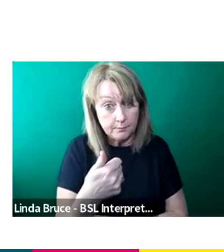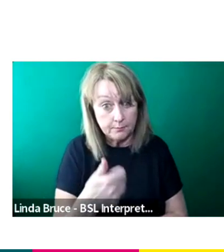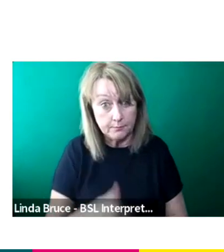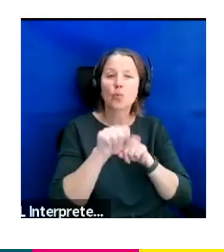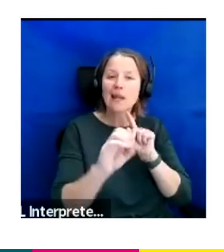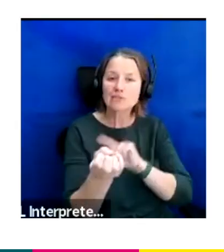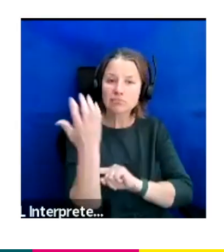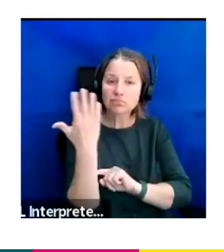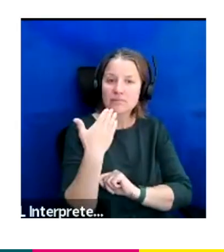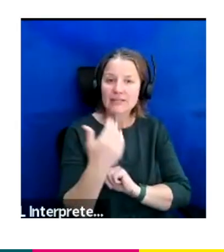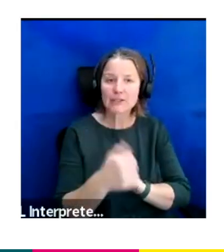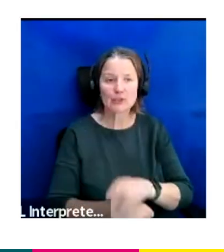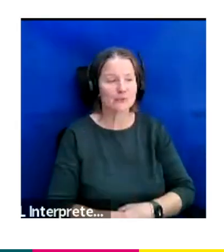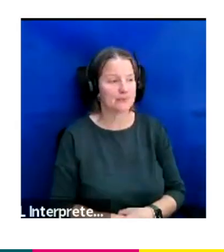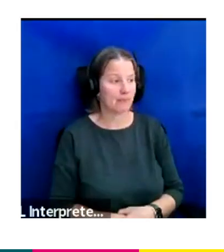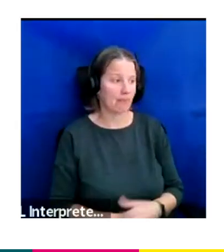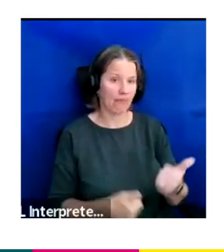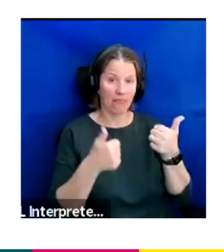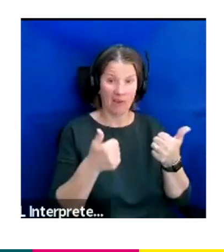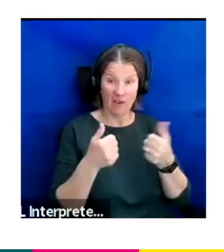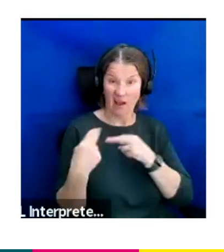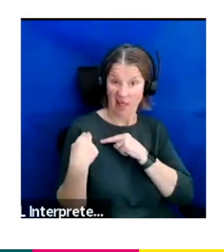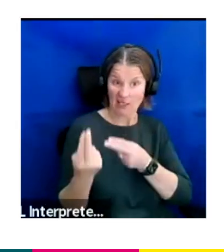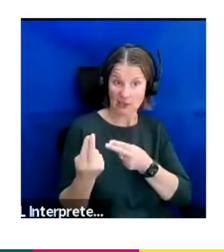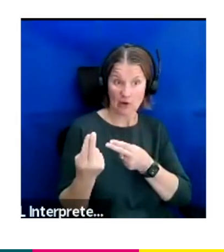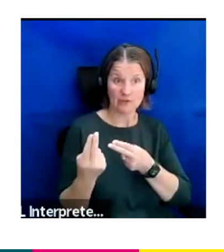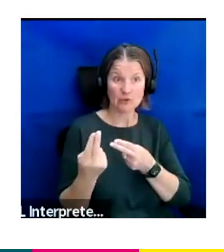Brilliant. I'll hand over to Sam for this one.